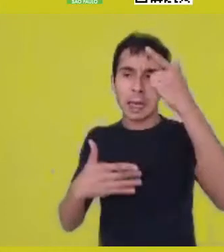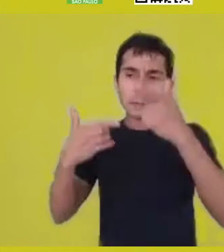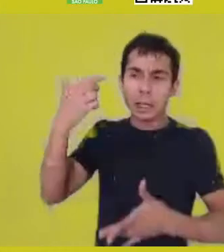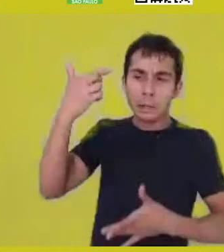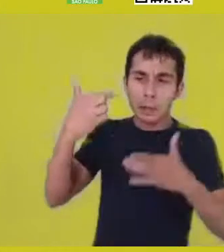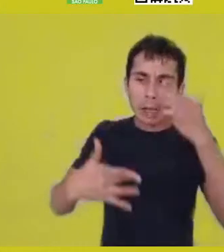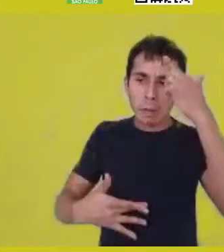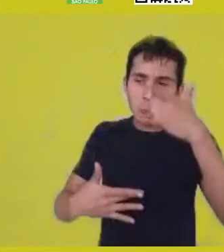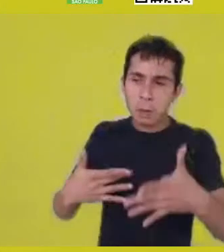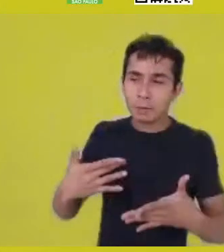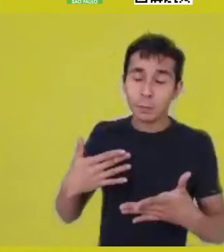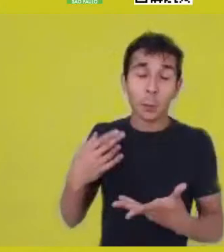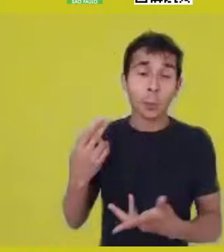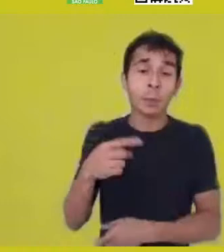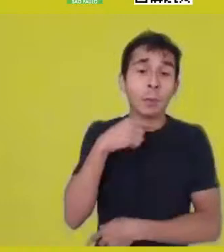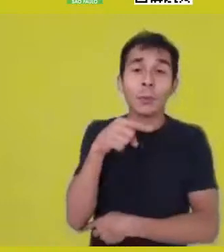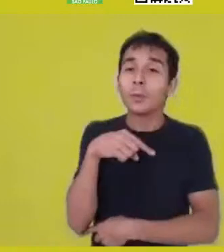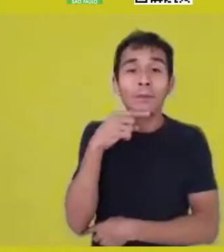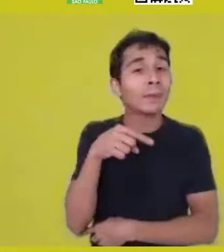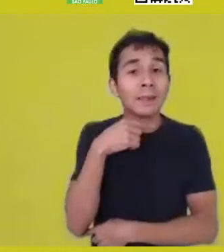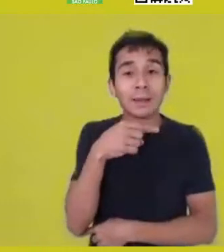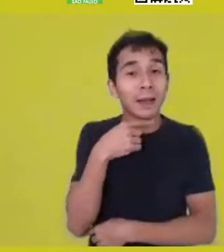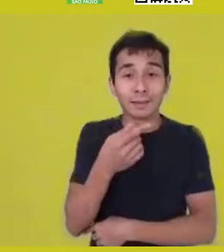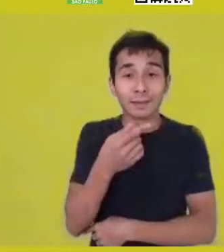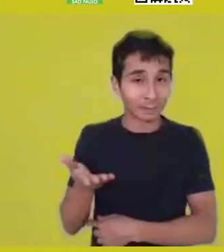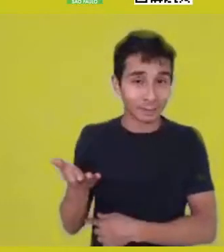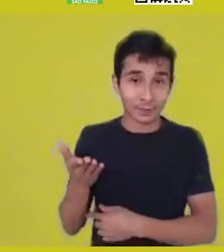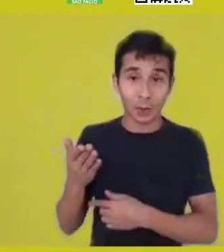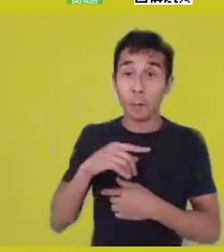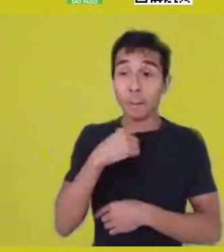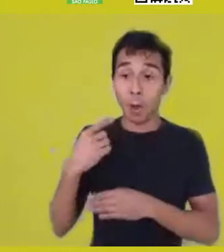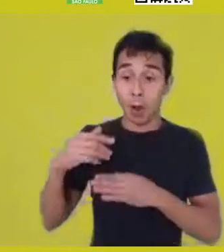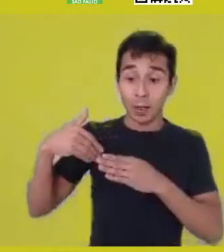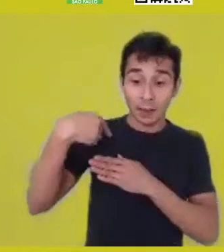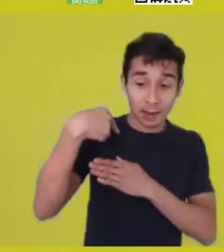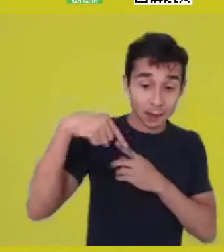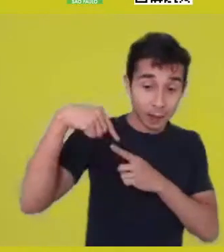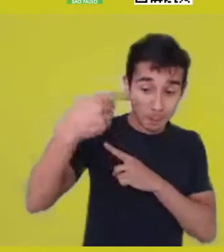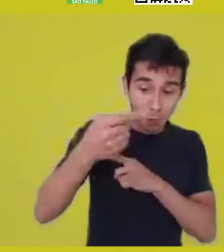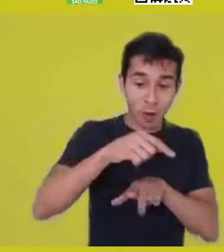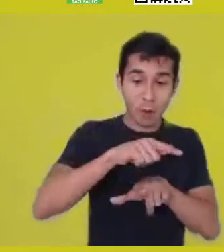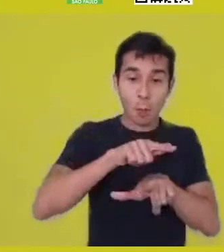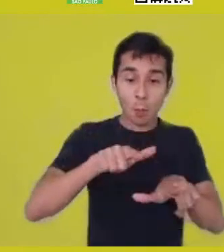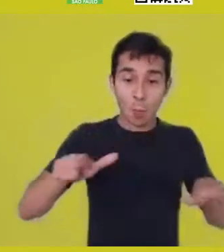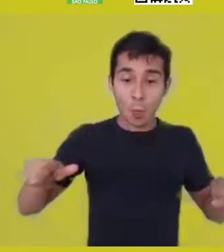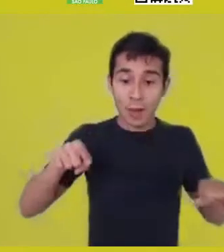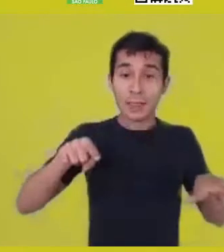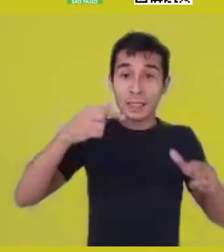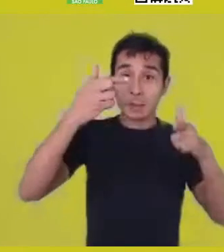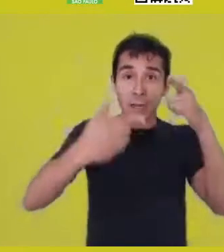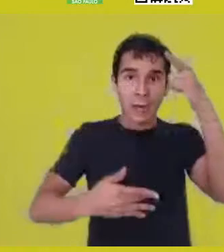And I have to place this absence in the center of my perspective.